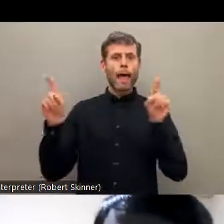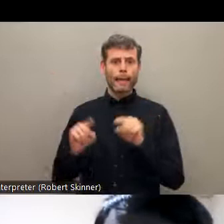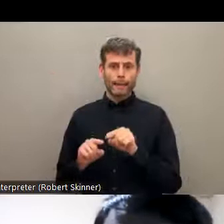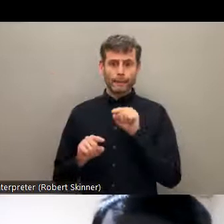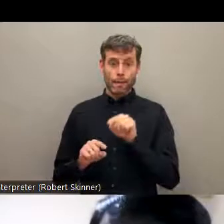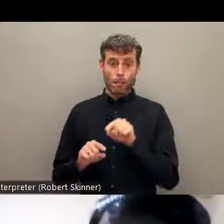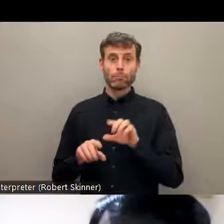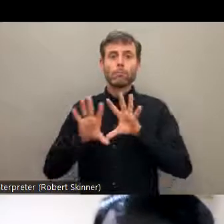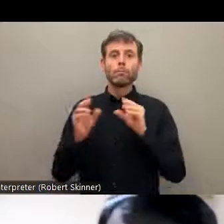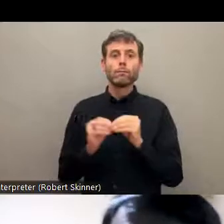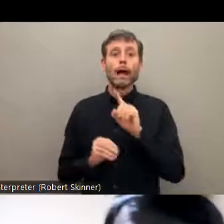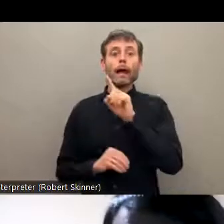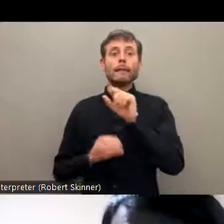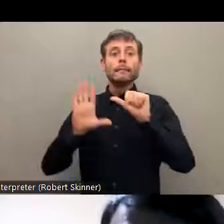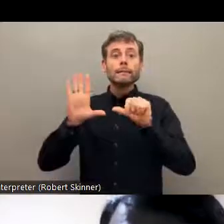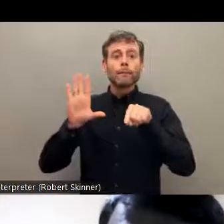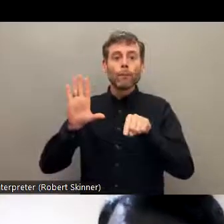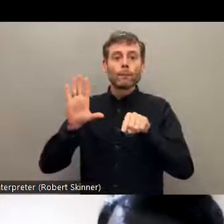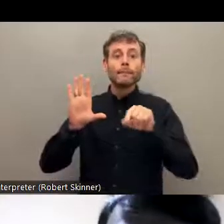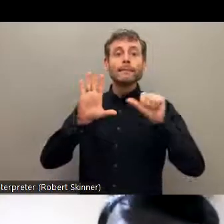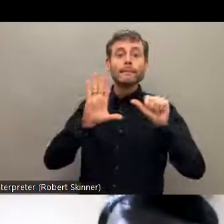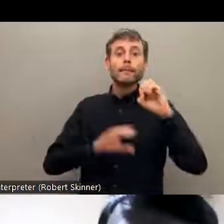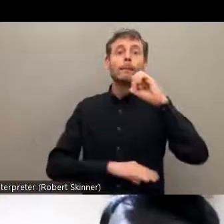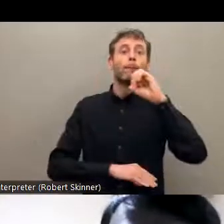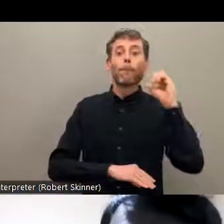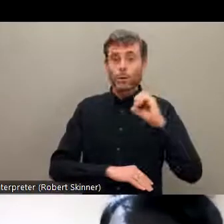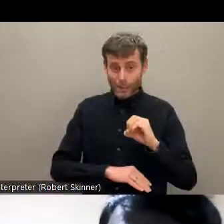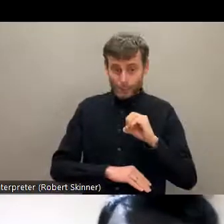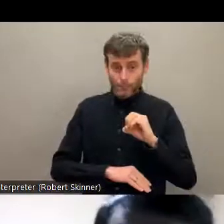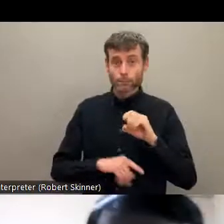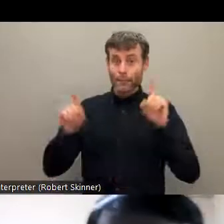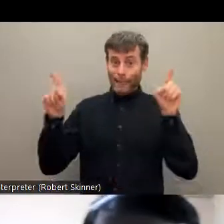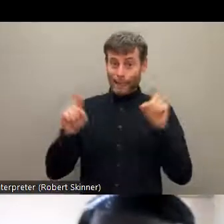DEA, around 16.6% population